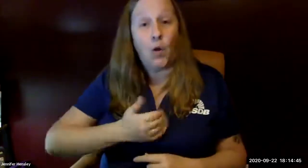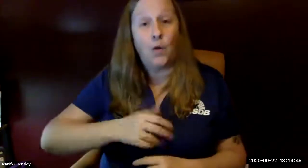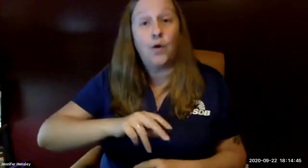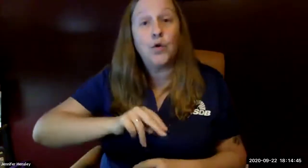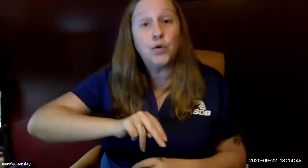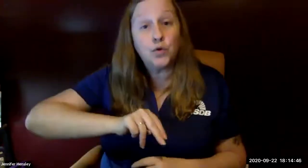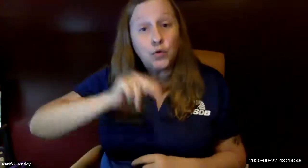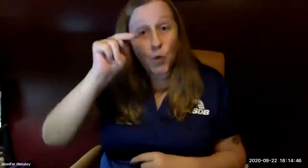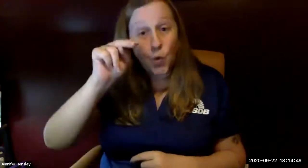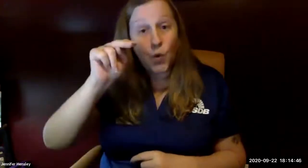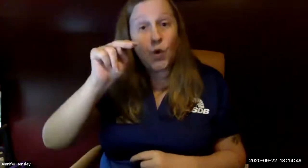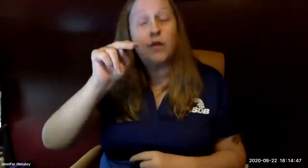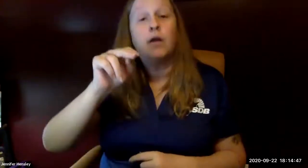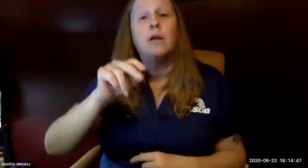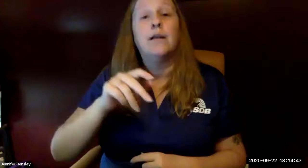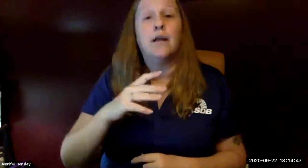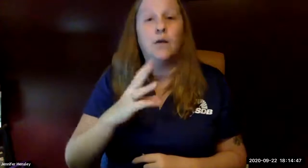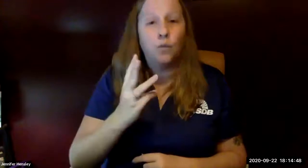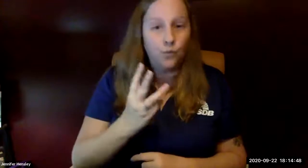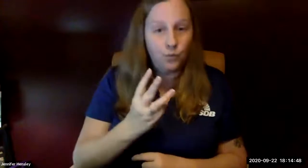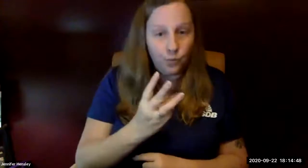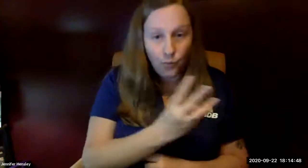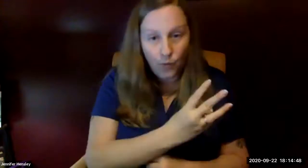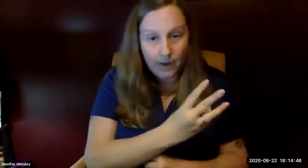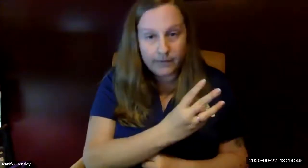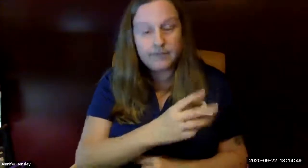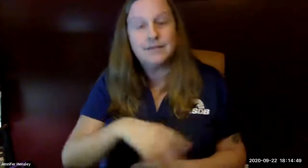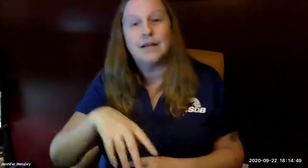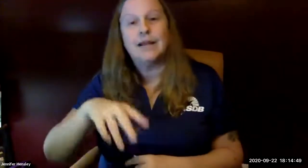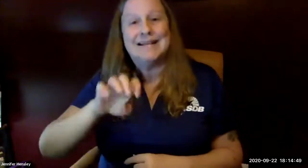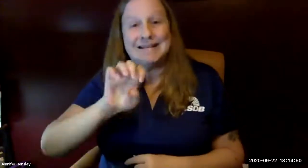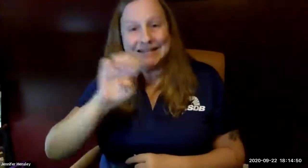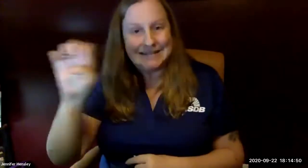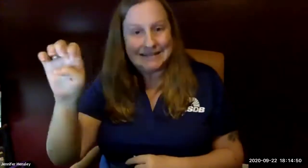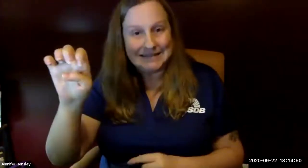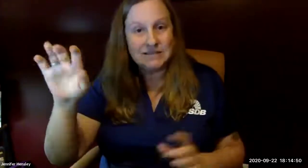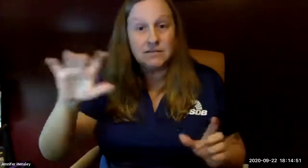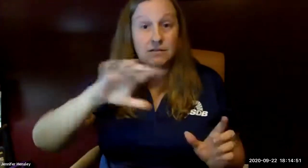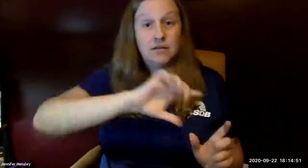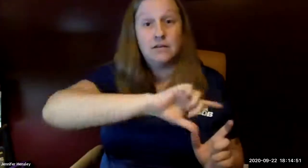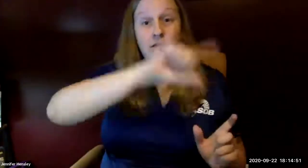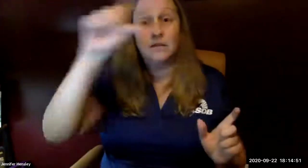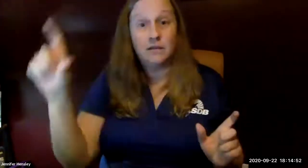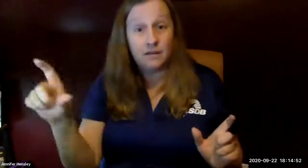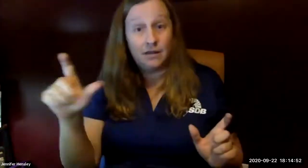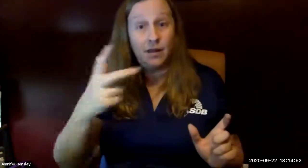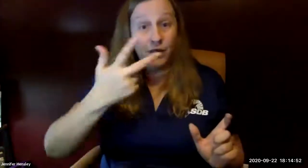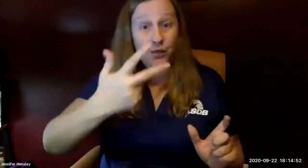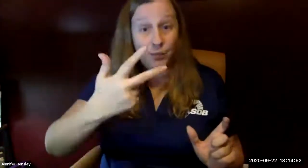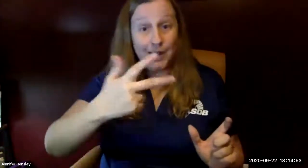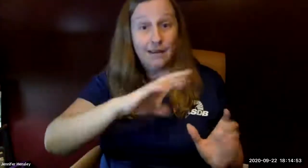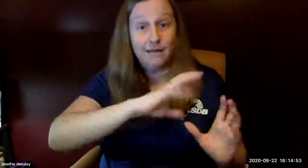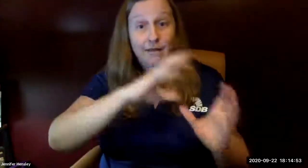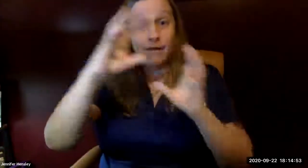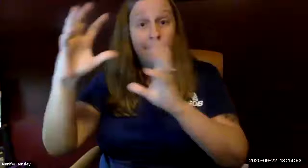three regions which means our north